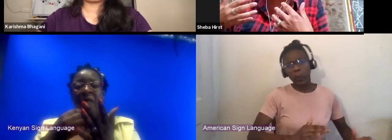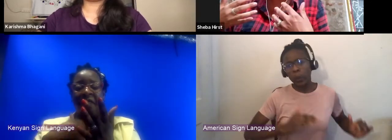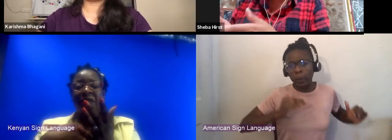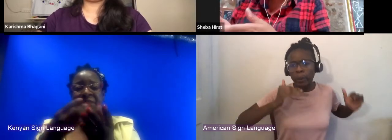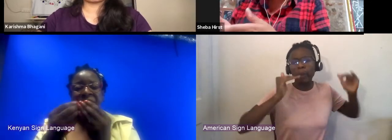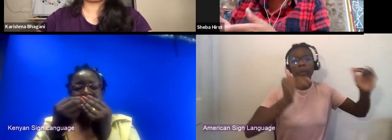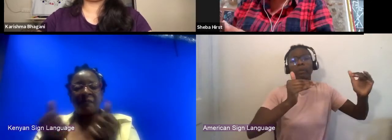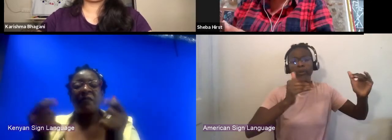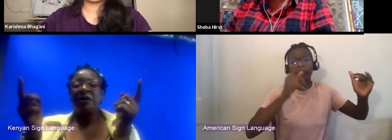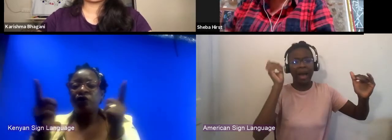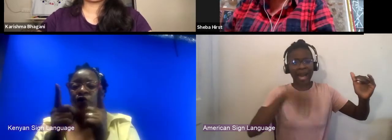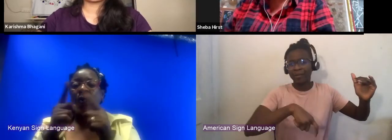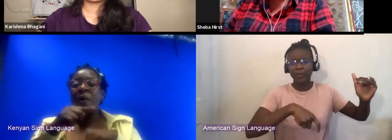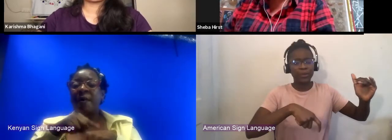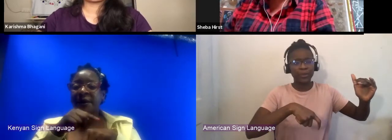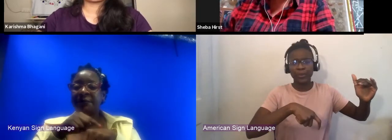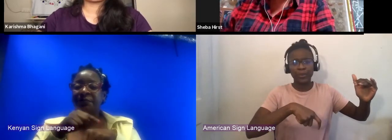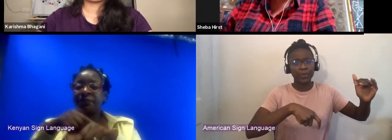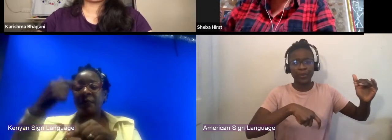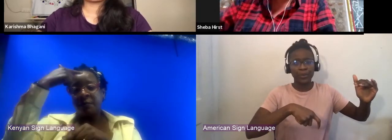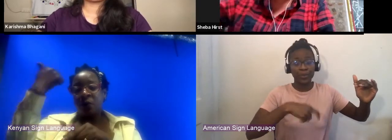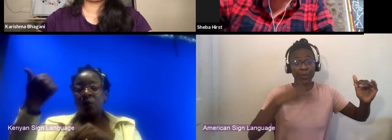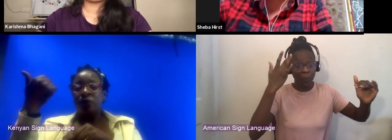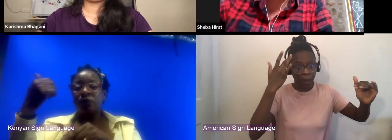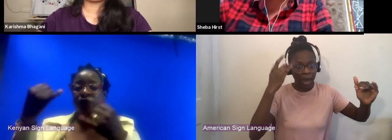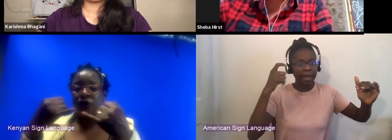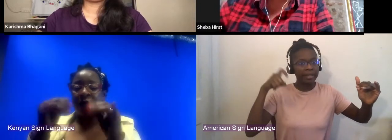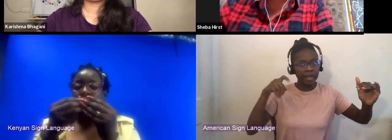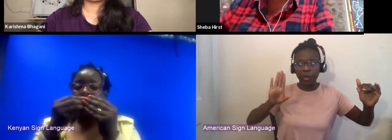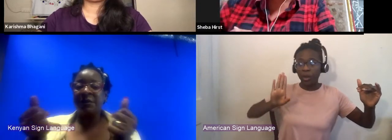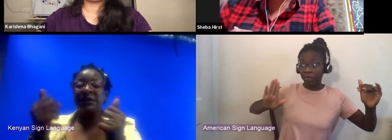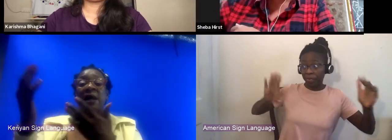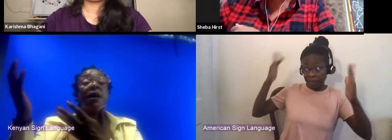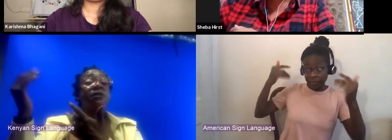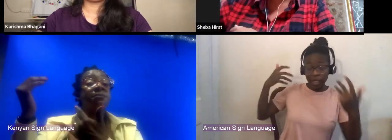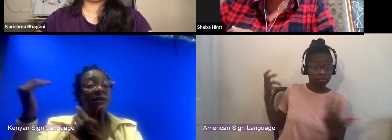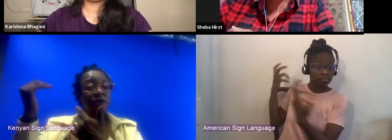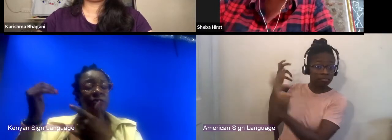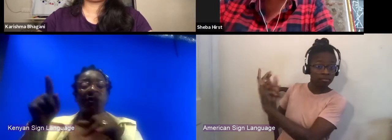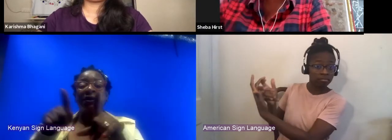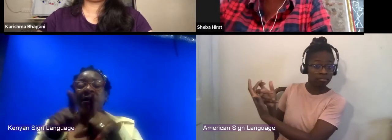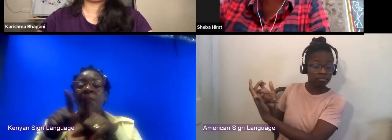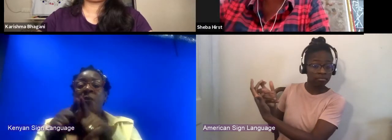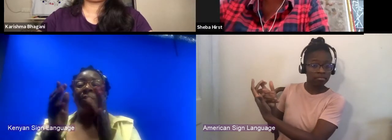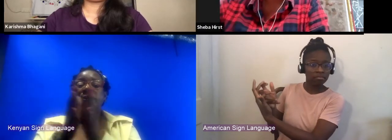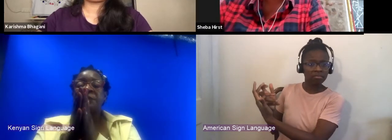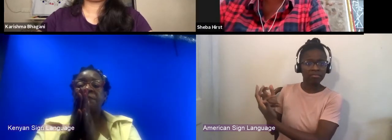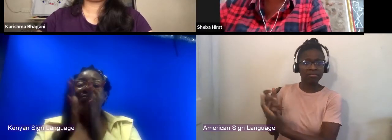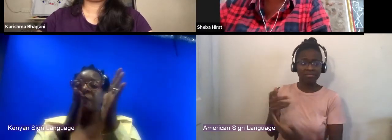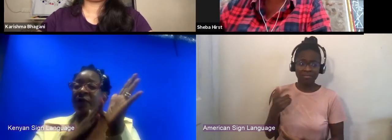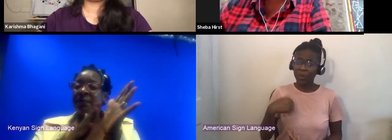just because of me trying to meet those expectations. Even the, the amount of planning time in advance was